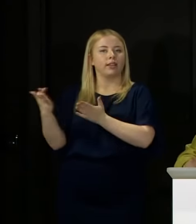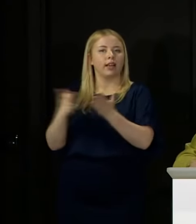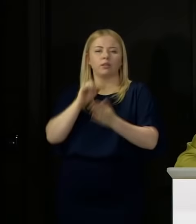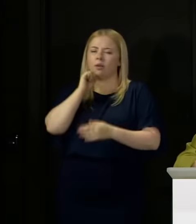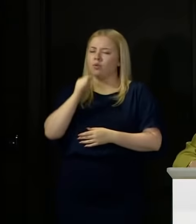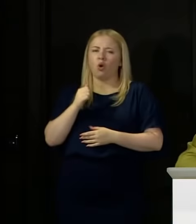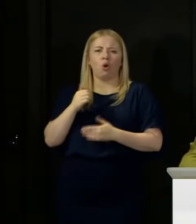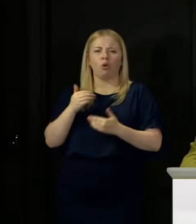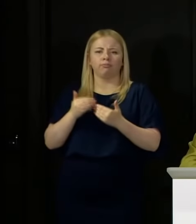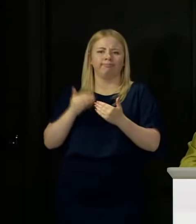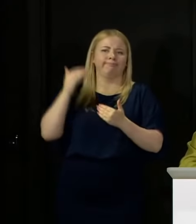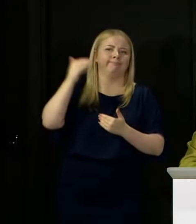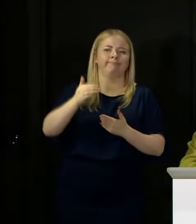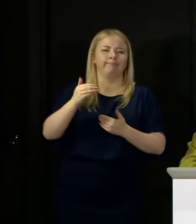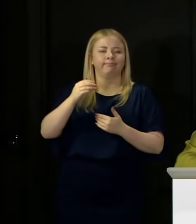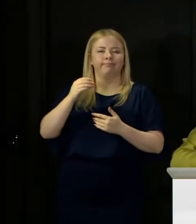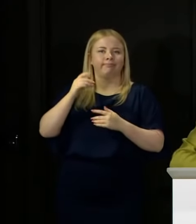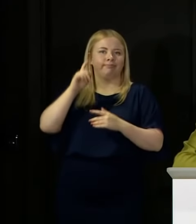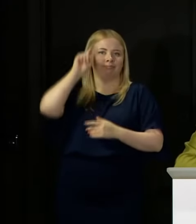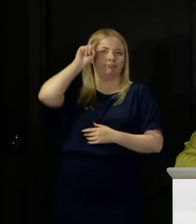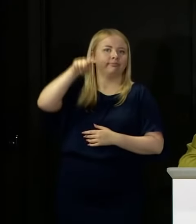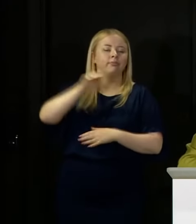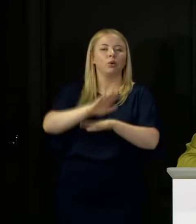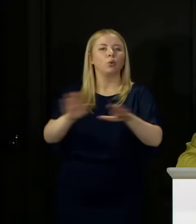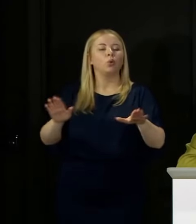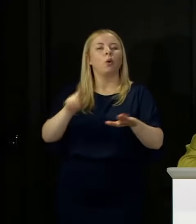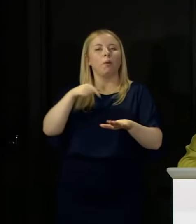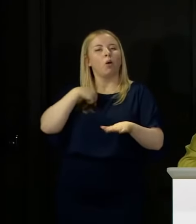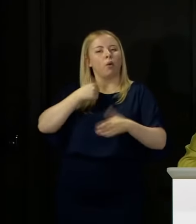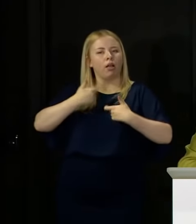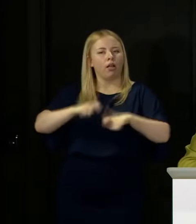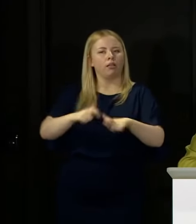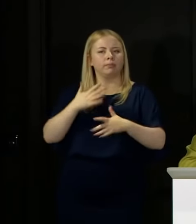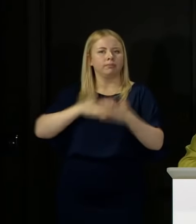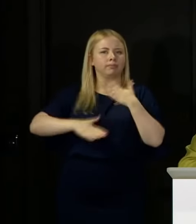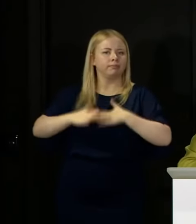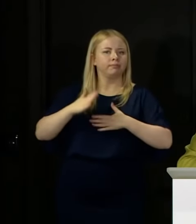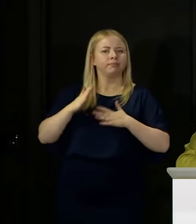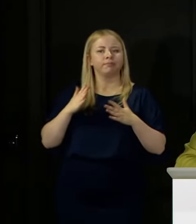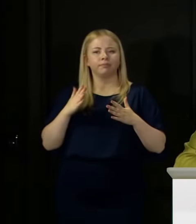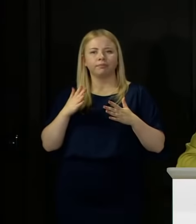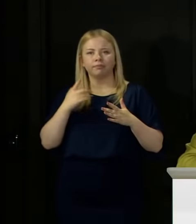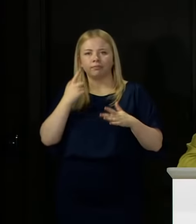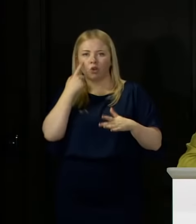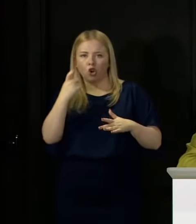ahead of those decisions, but we will continue to act very much on a precautionary basis